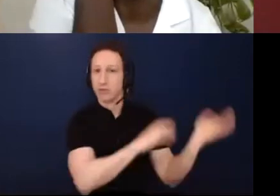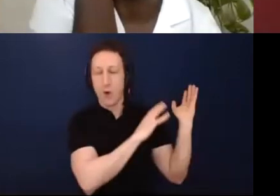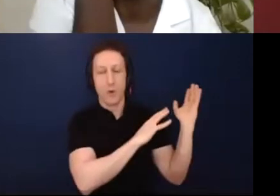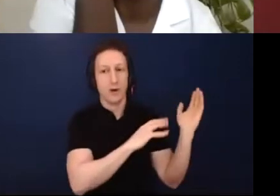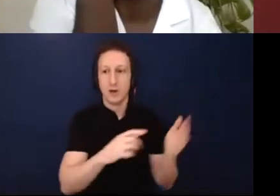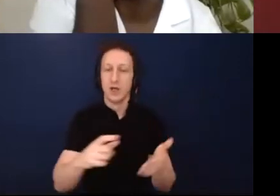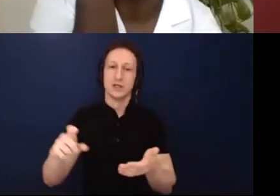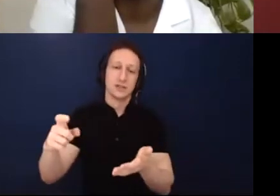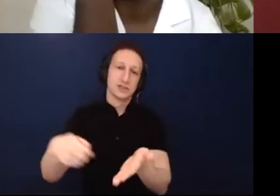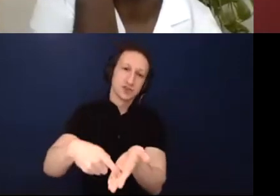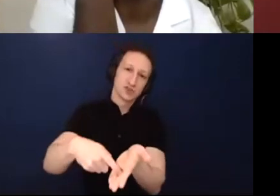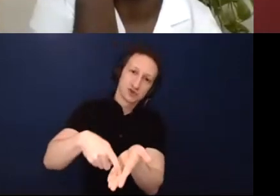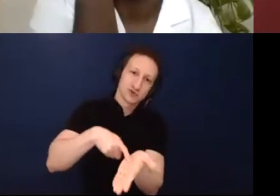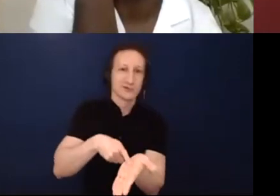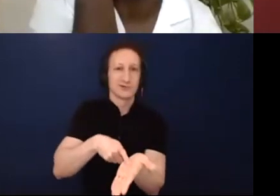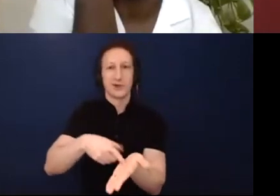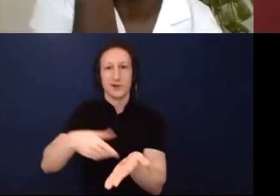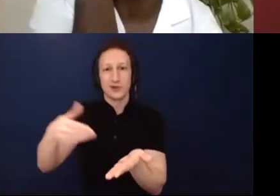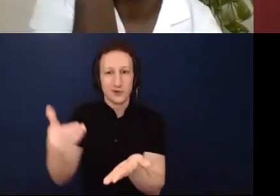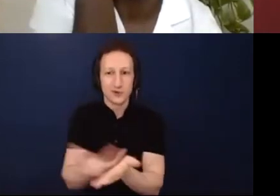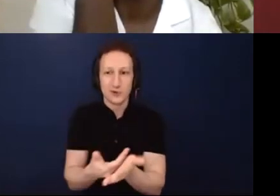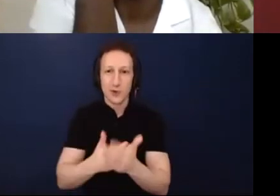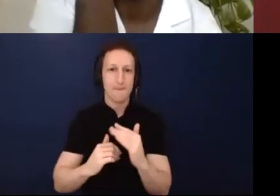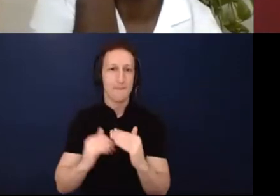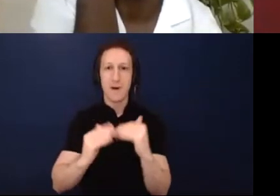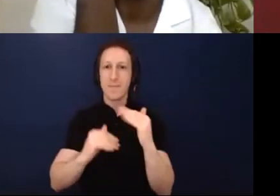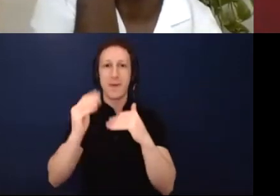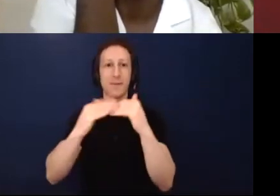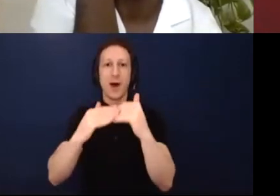with all of the other institutions of thinking, you know, "What can we be